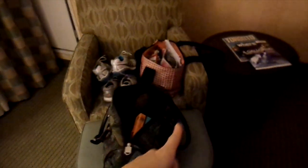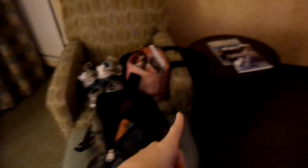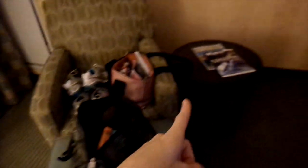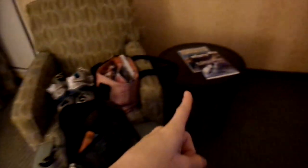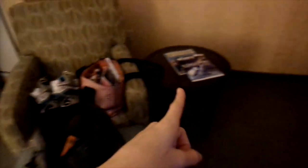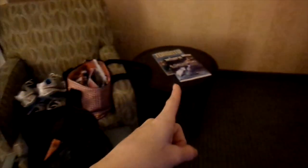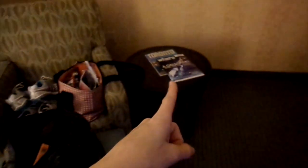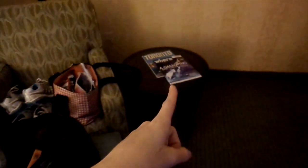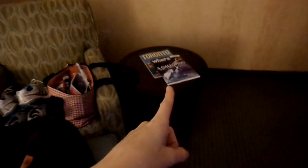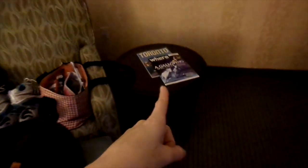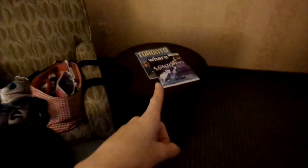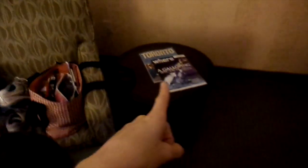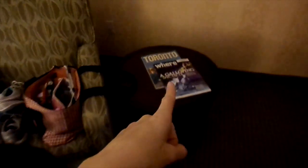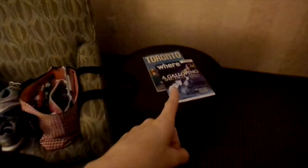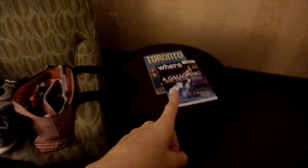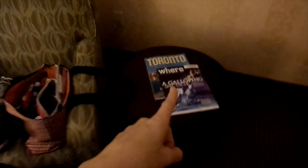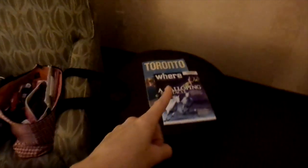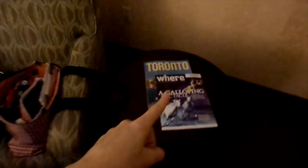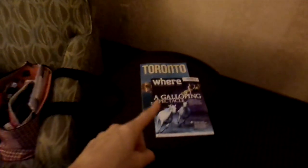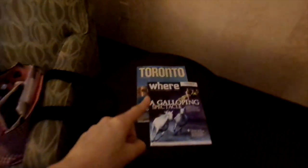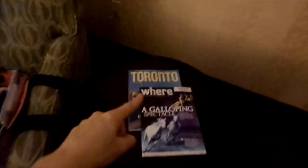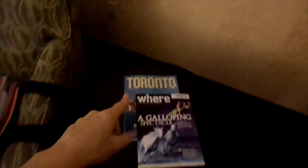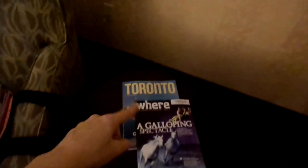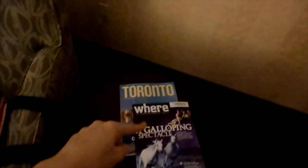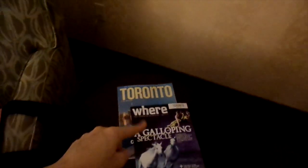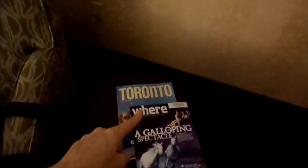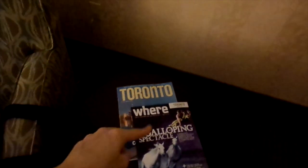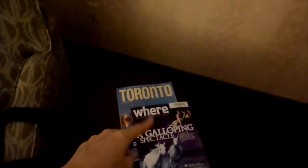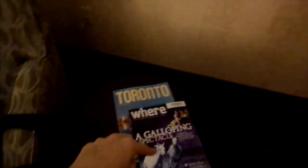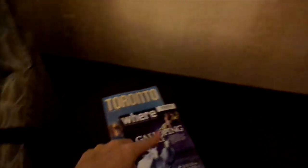magazines....